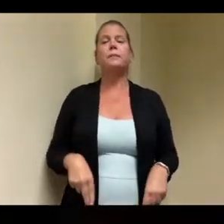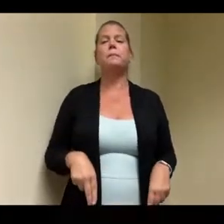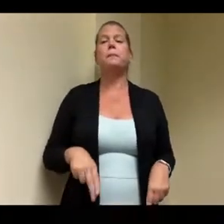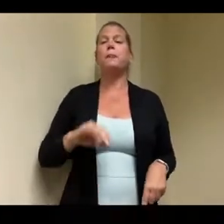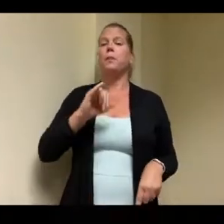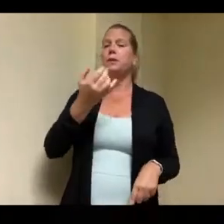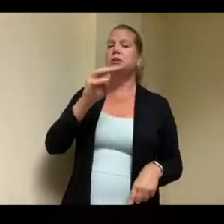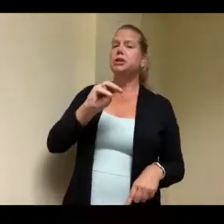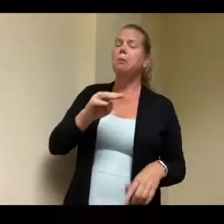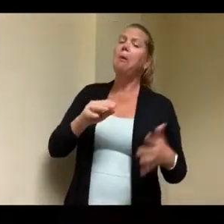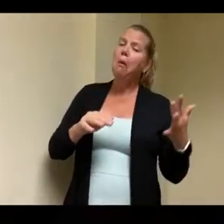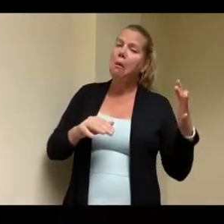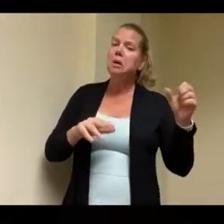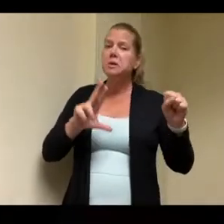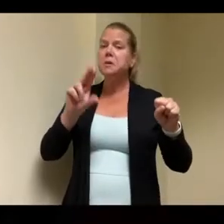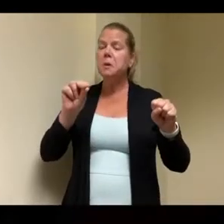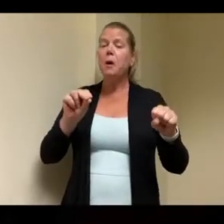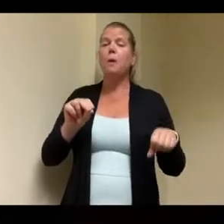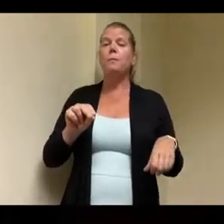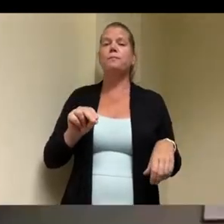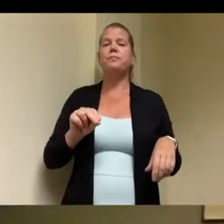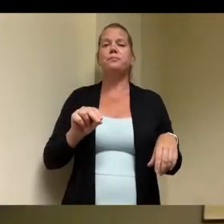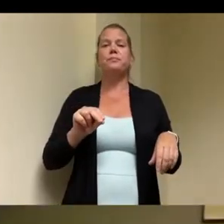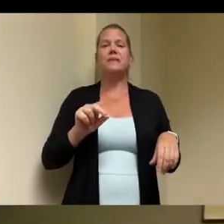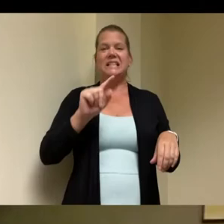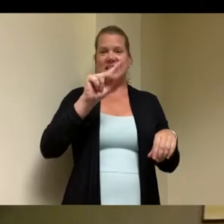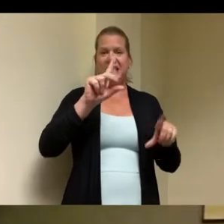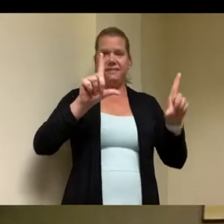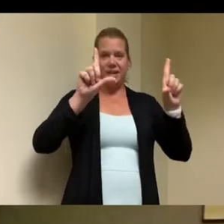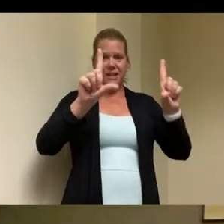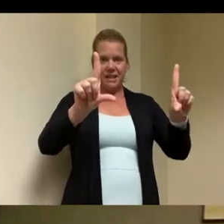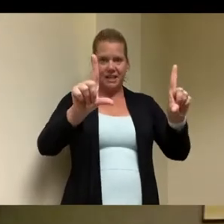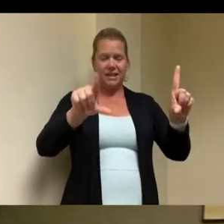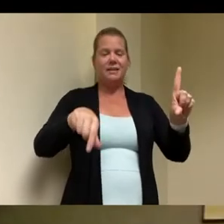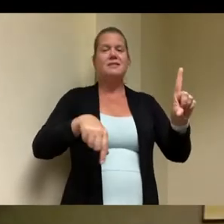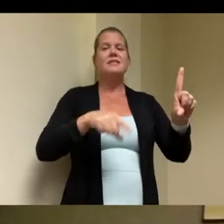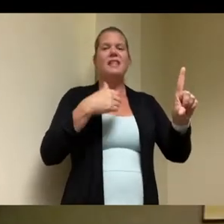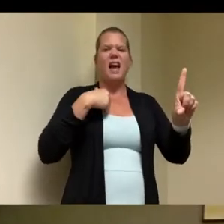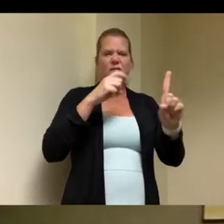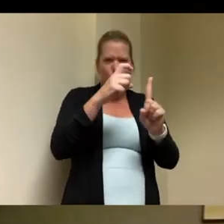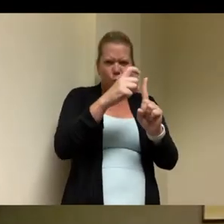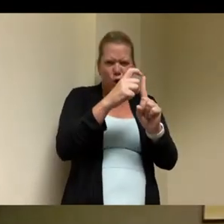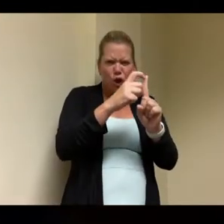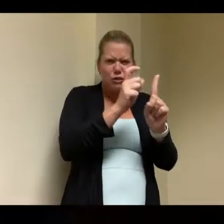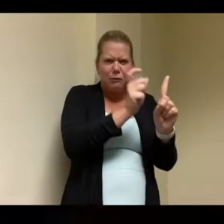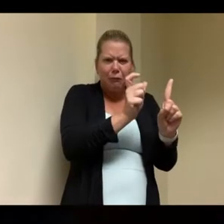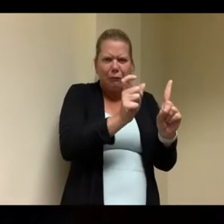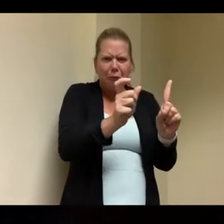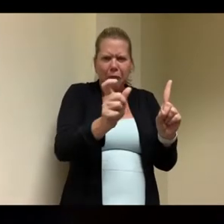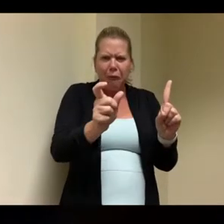words i there's a term fought that it's kind of close captioning thank you thank you joe closed captioning